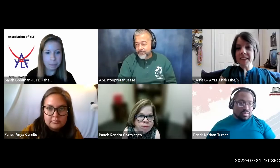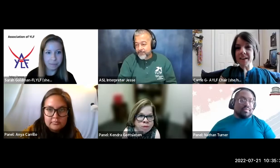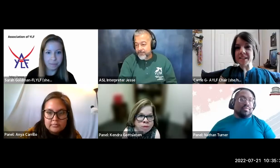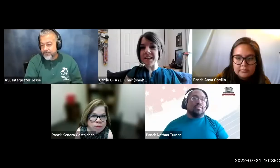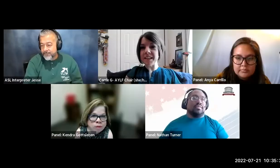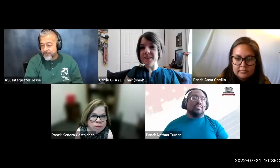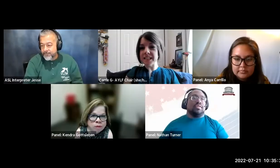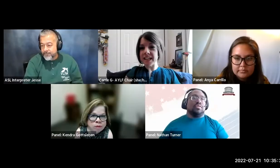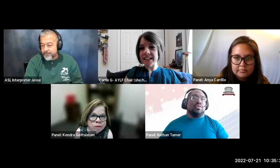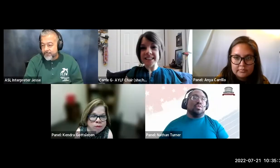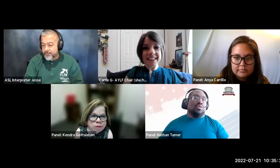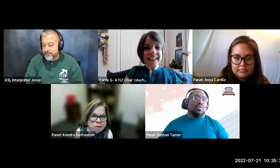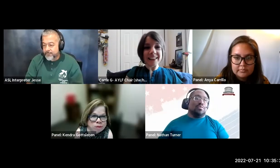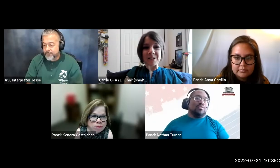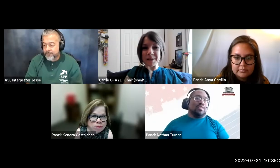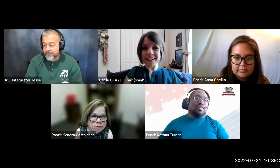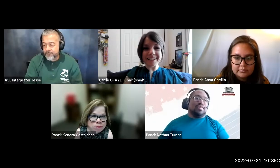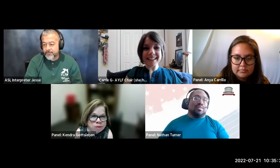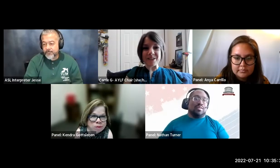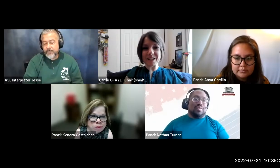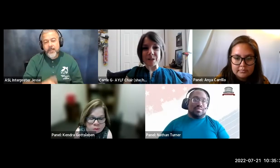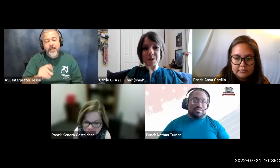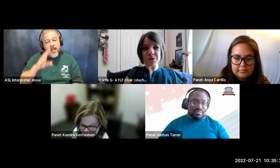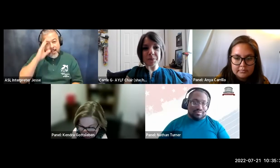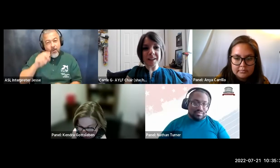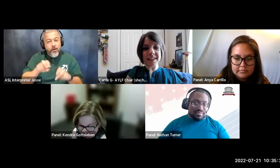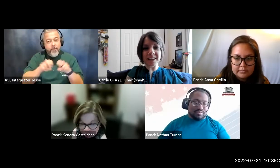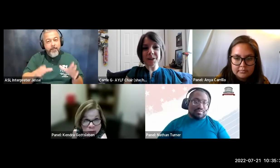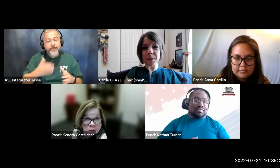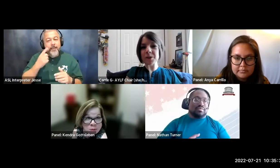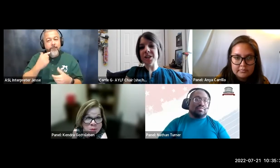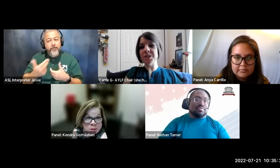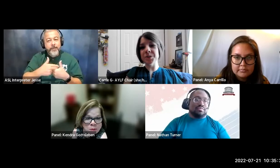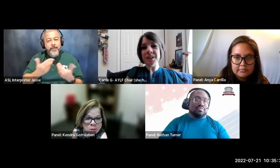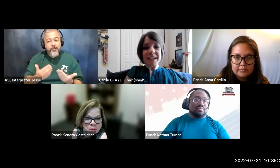awesome thank you sarah hello panelists thank you guys so much for being here we appreciate you